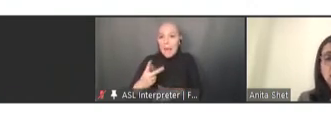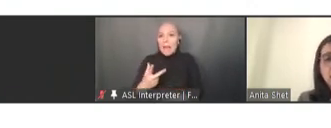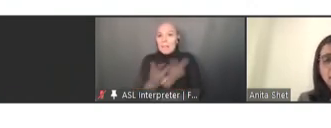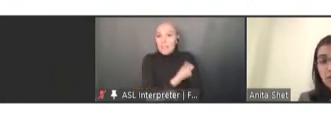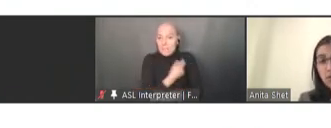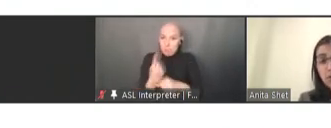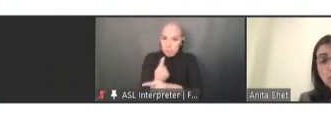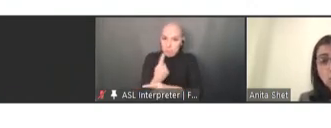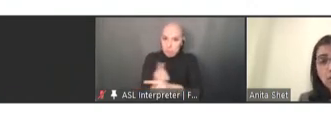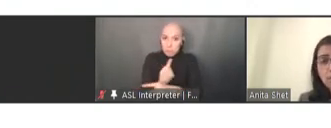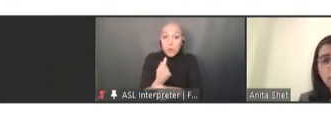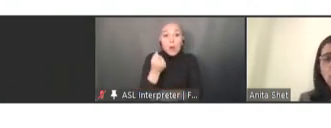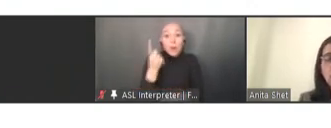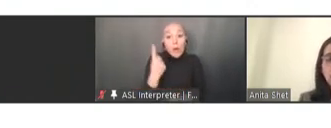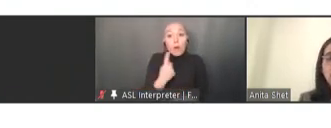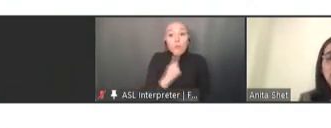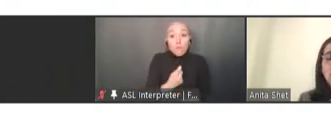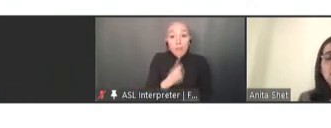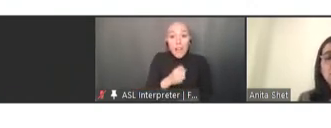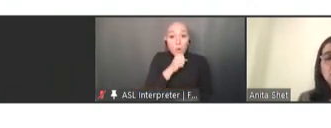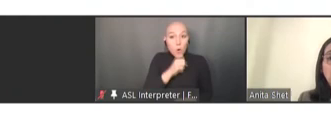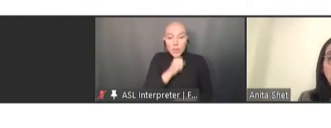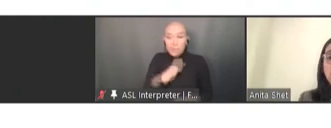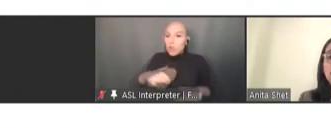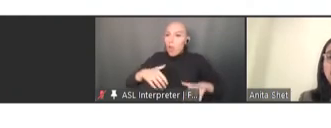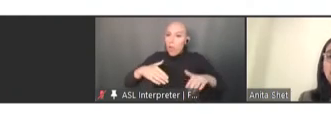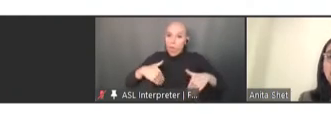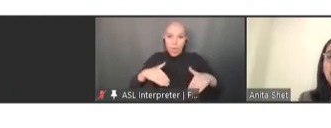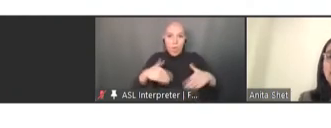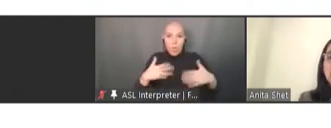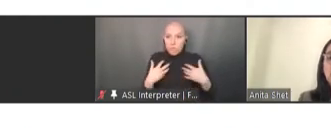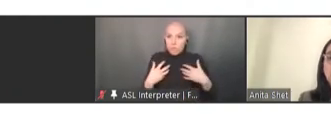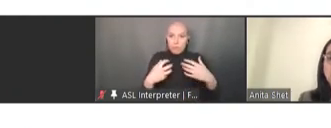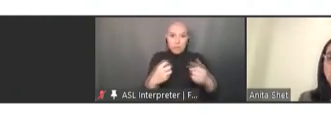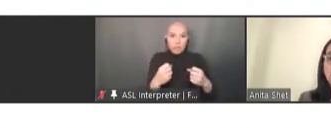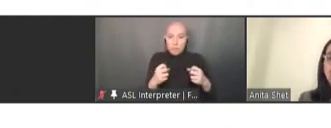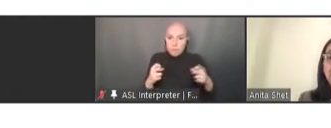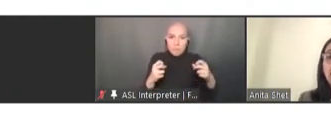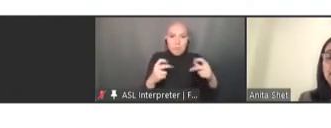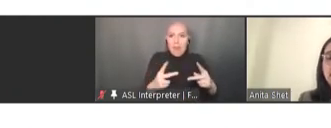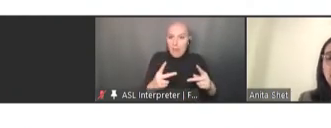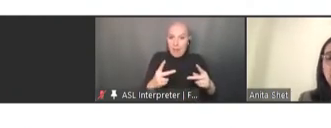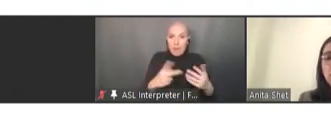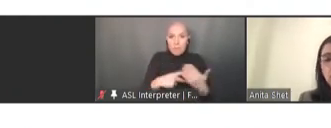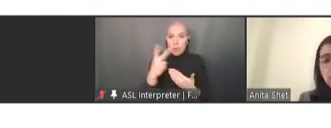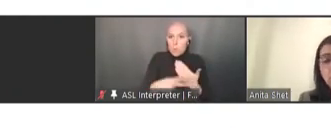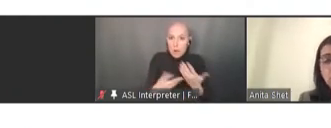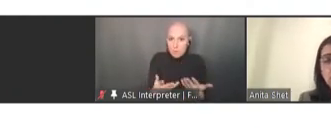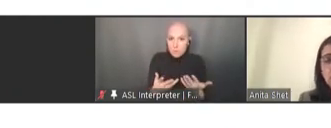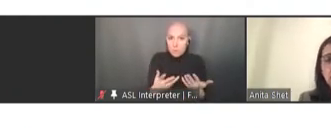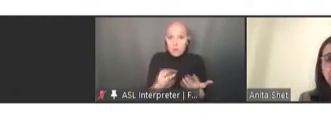able to restore these programs, so that results in millions of children missing out on these doses,